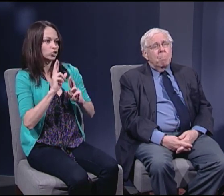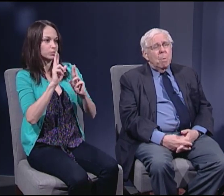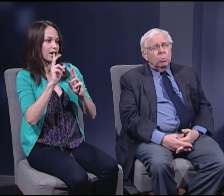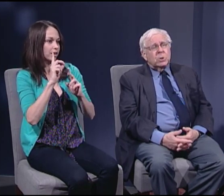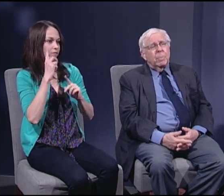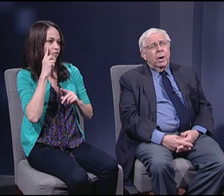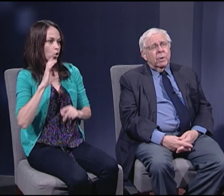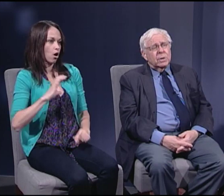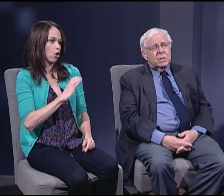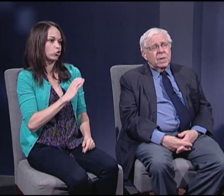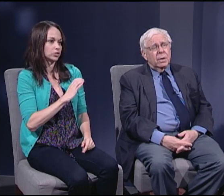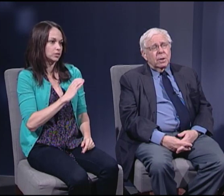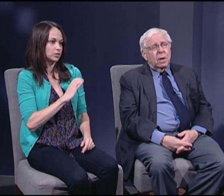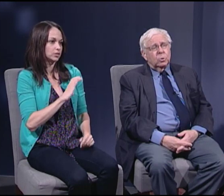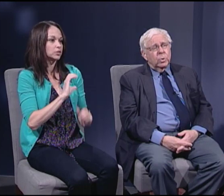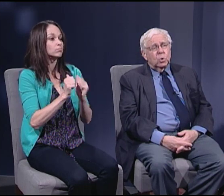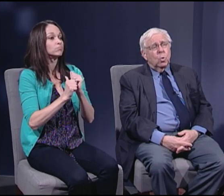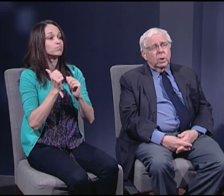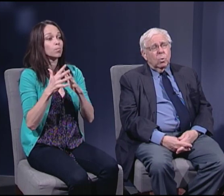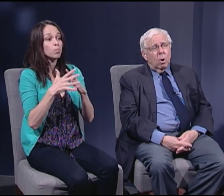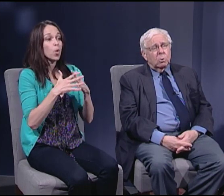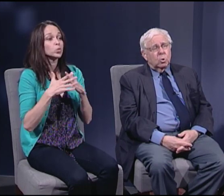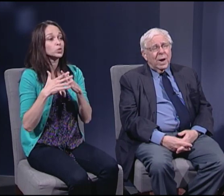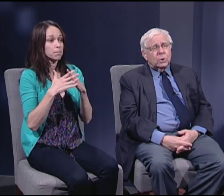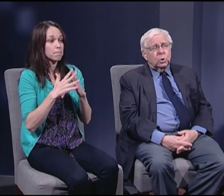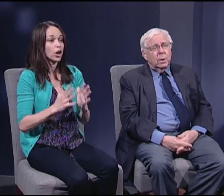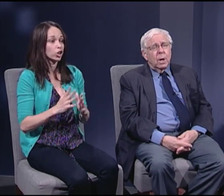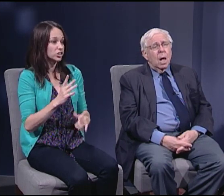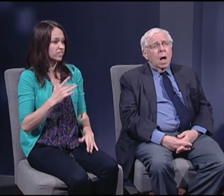Most Americans think the country is going in the wrong direction.